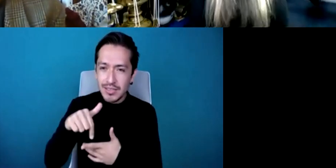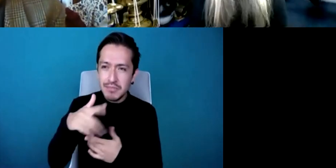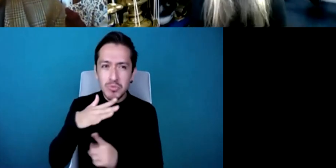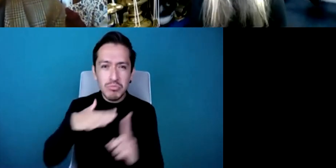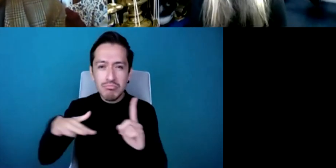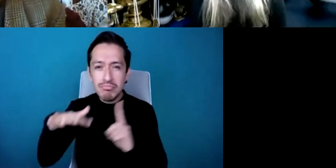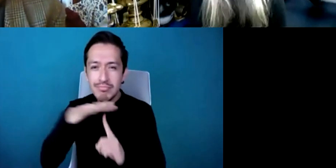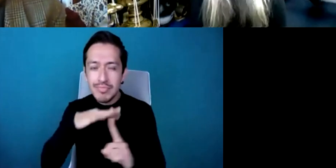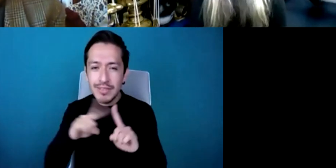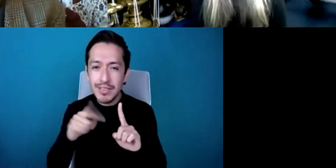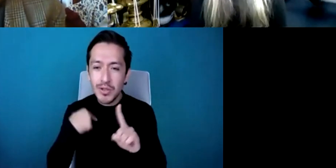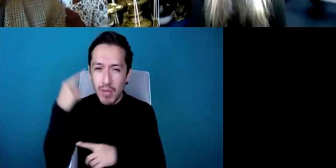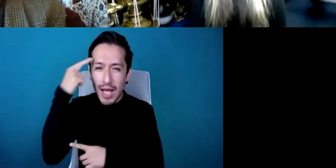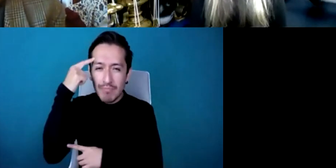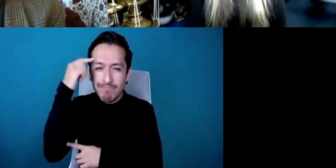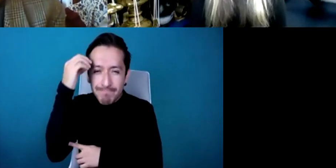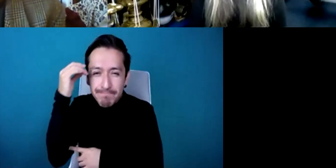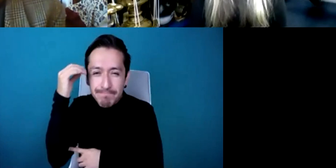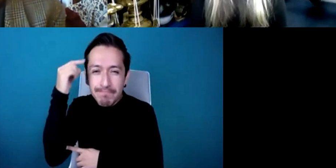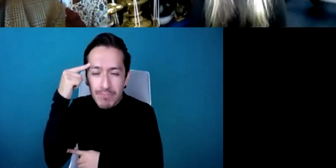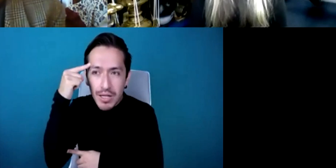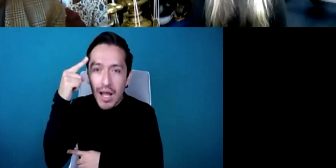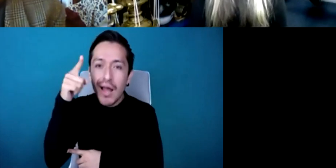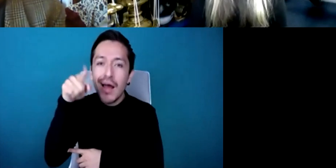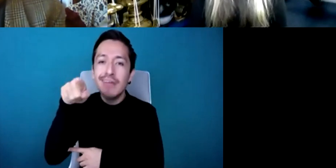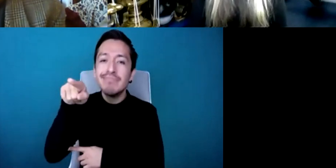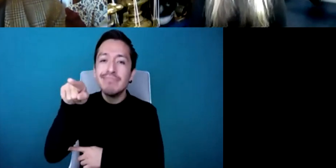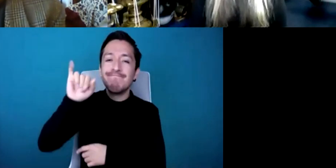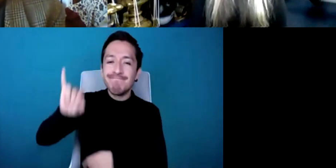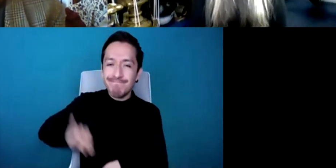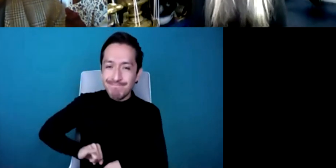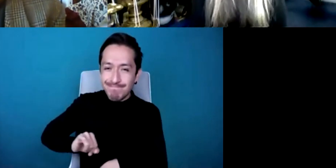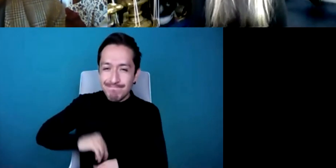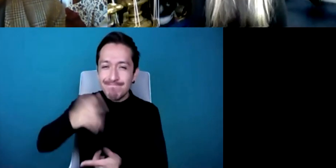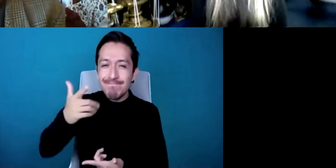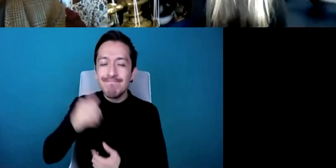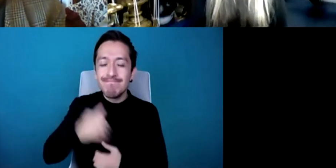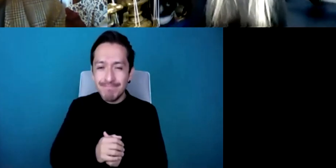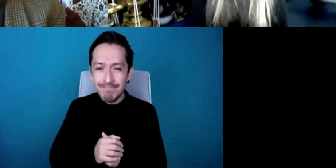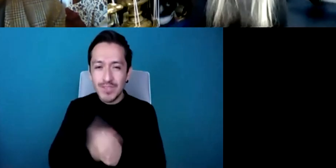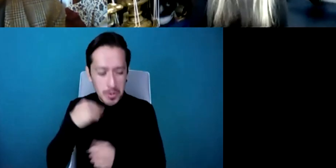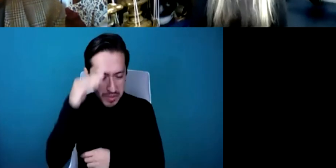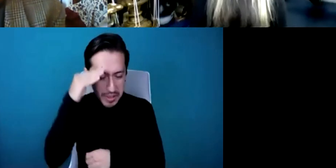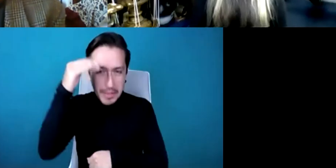so it's I realized that this that you know the challenges that teachers have as regards to